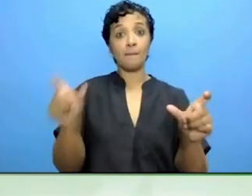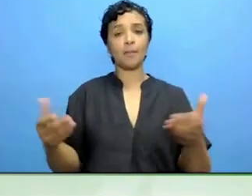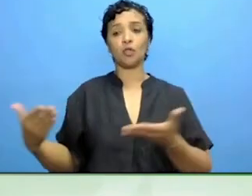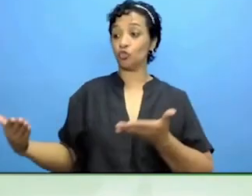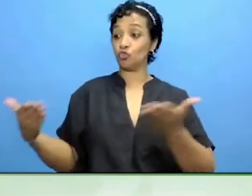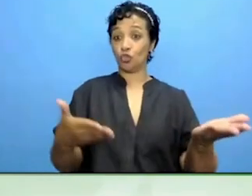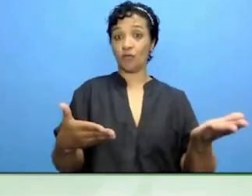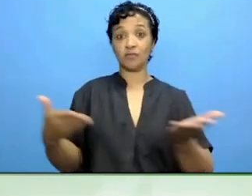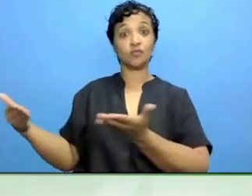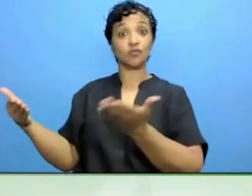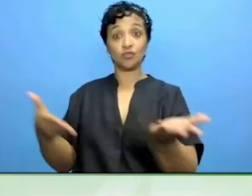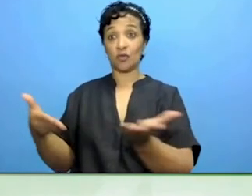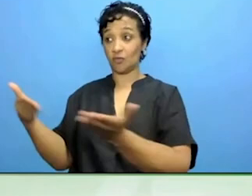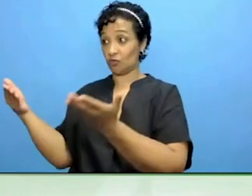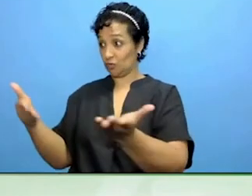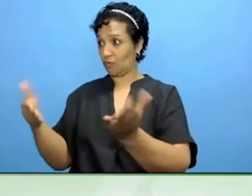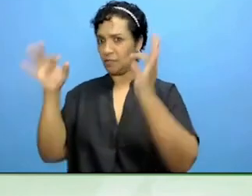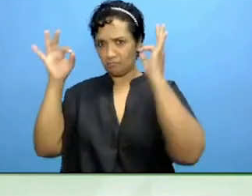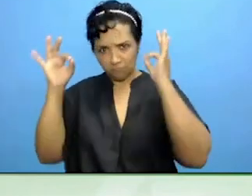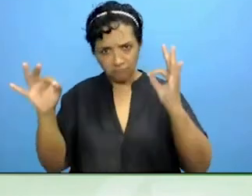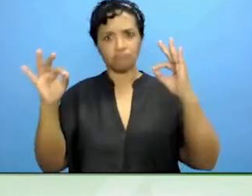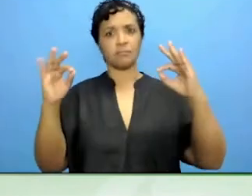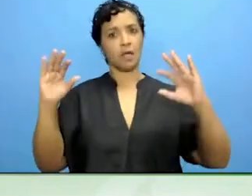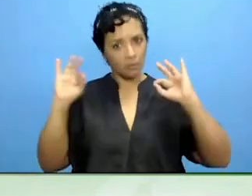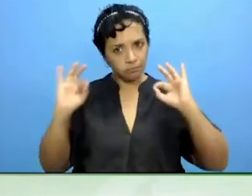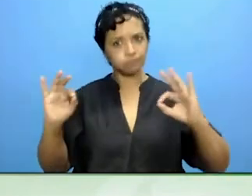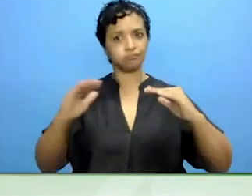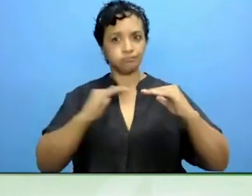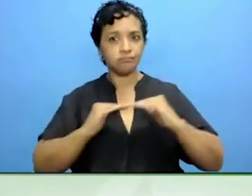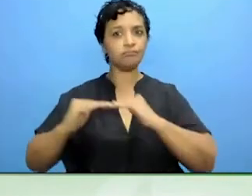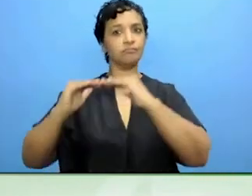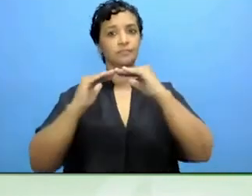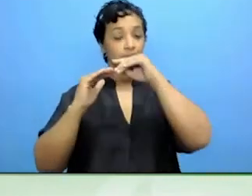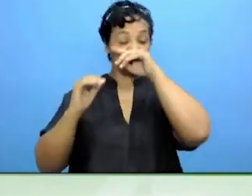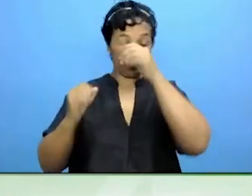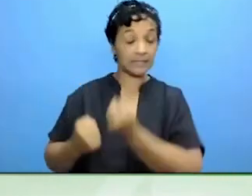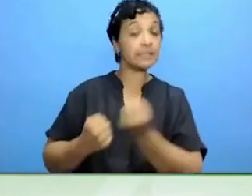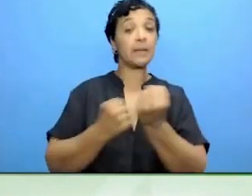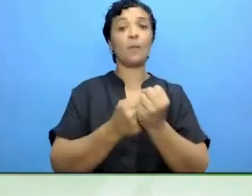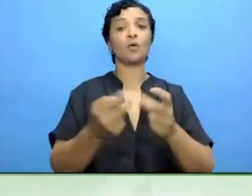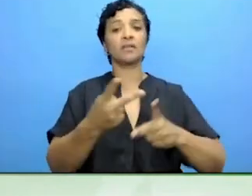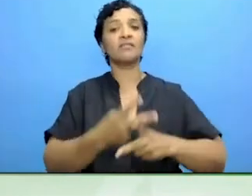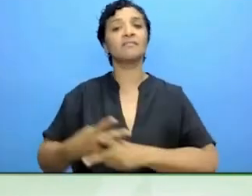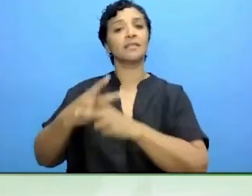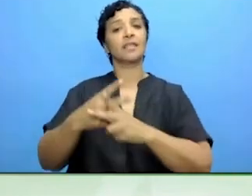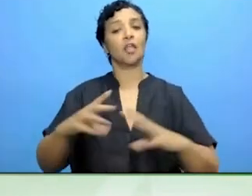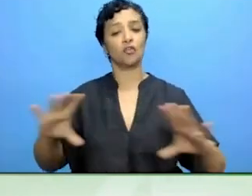genuinely there in a supportive and empowering way, to assist people to achieve their ambitions.